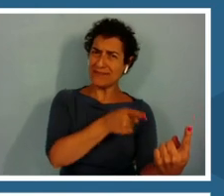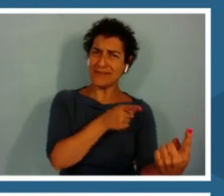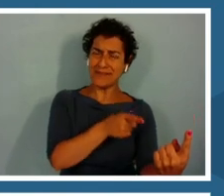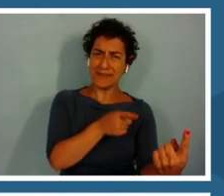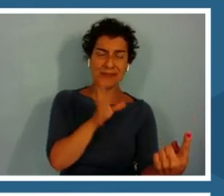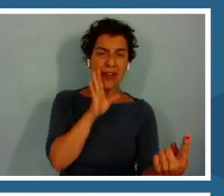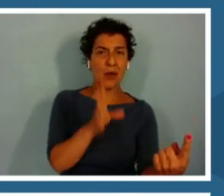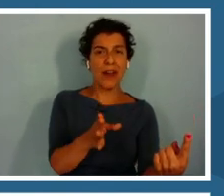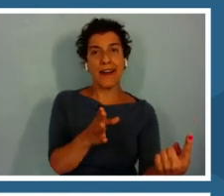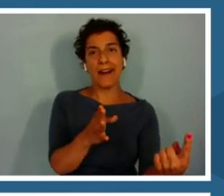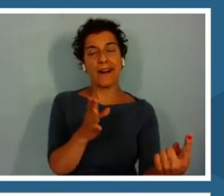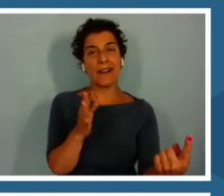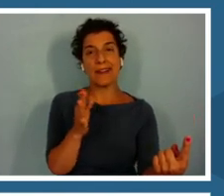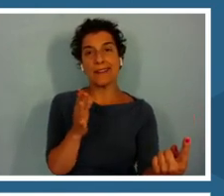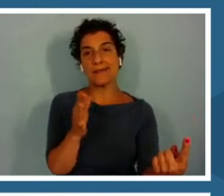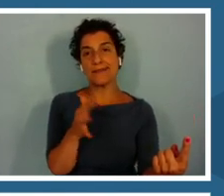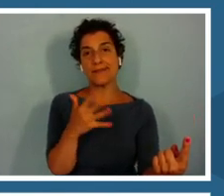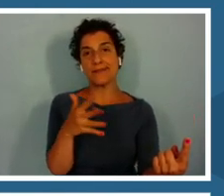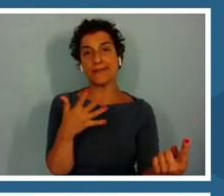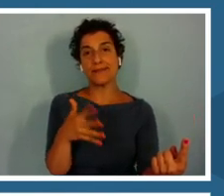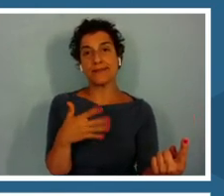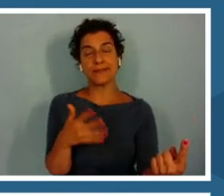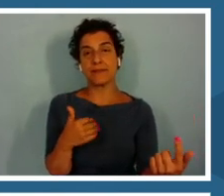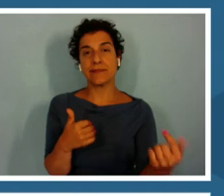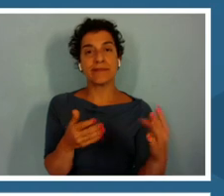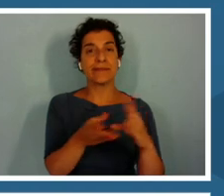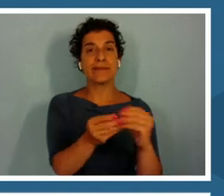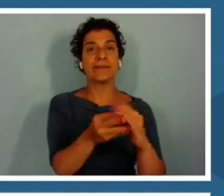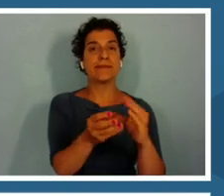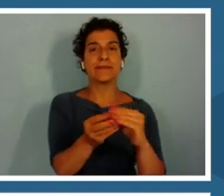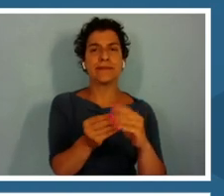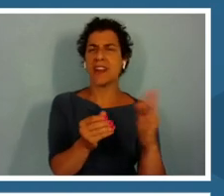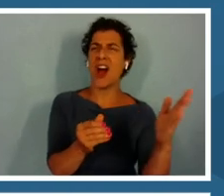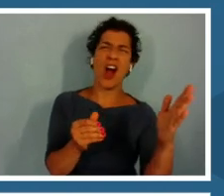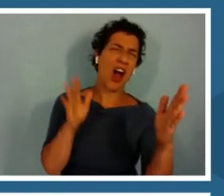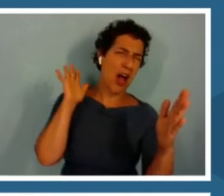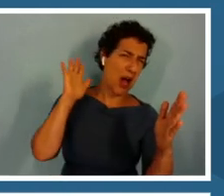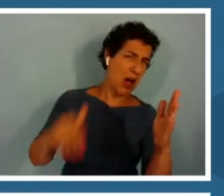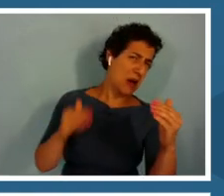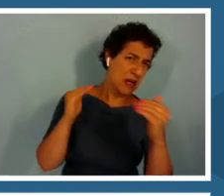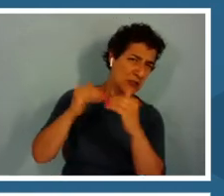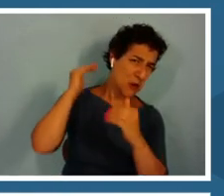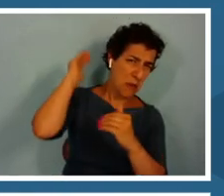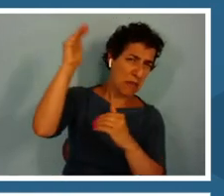it's too big for me so I don't care.